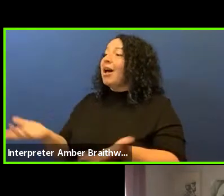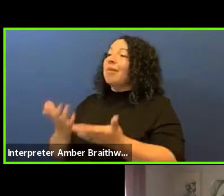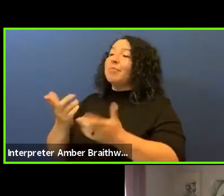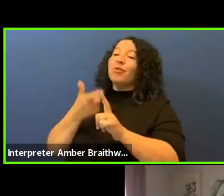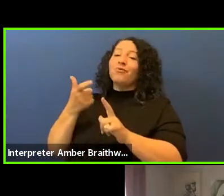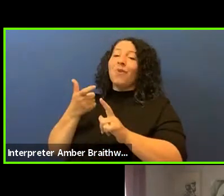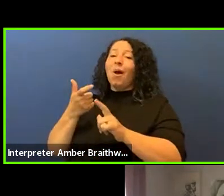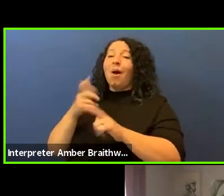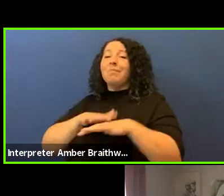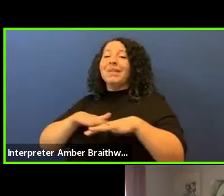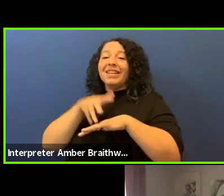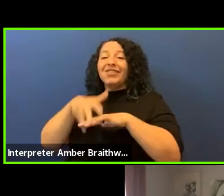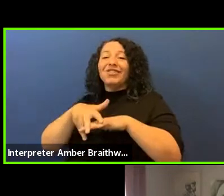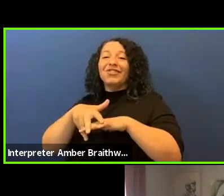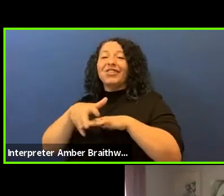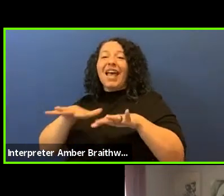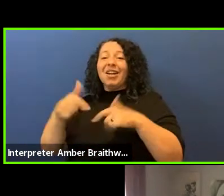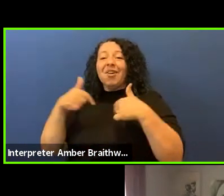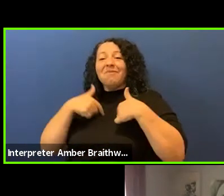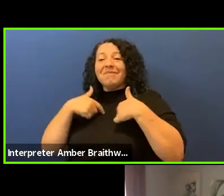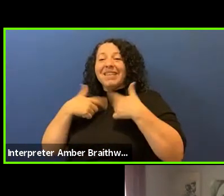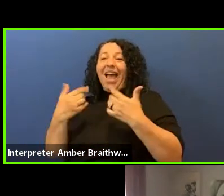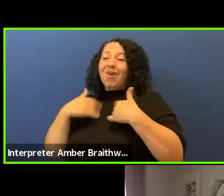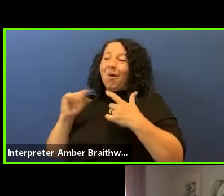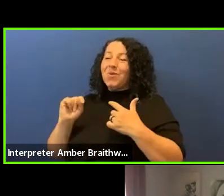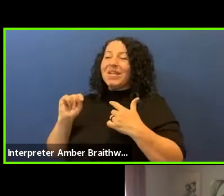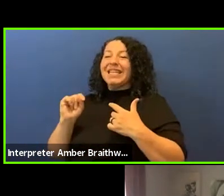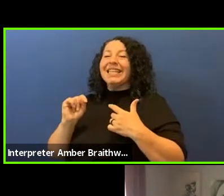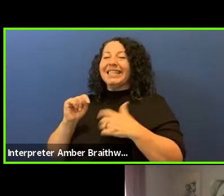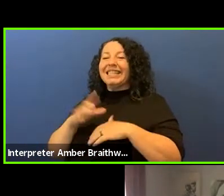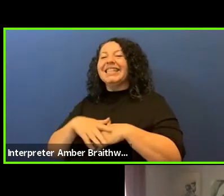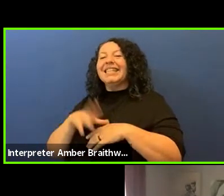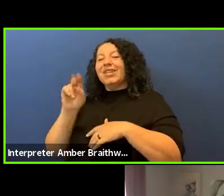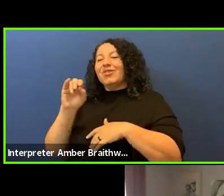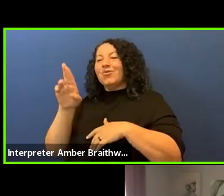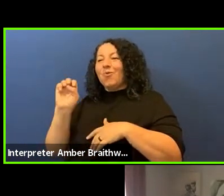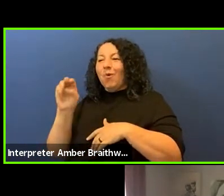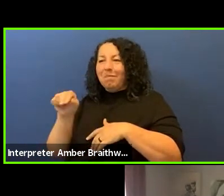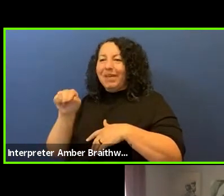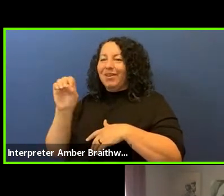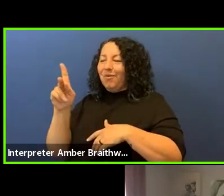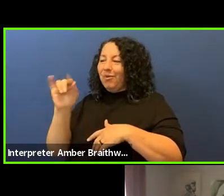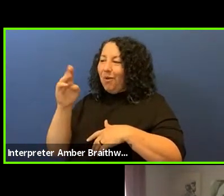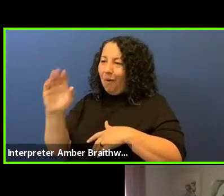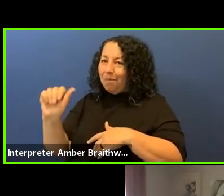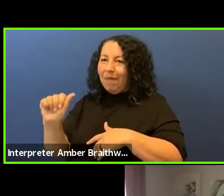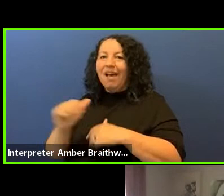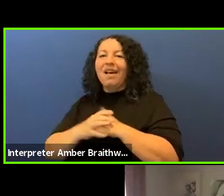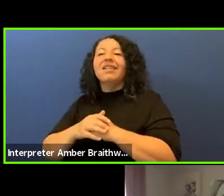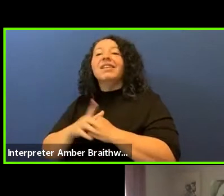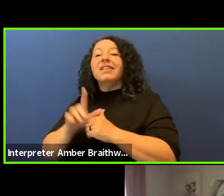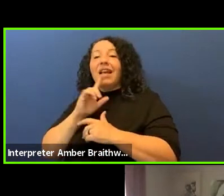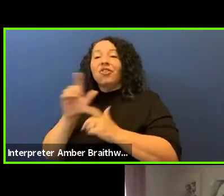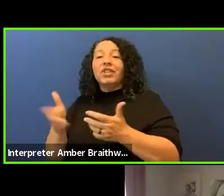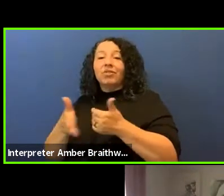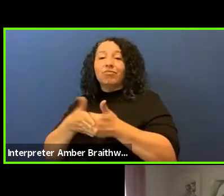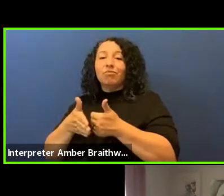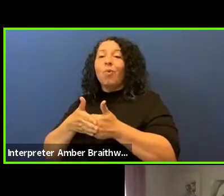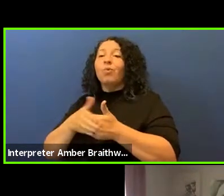me, I own it, in Norman, Oklahoma and it sits on the ancestral lands of the Wichita and the affiliated tribes. Like many tribes, there are many, many,